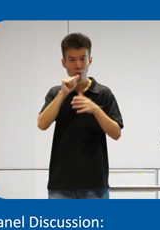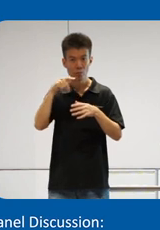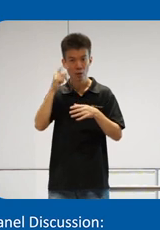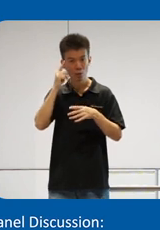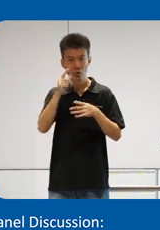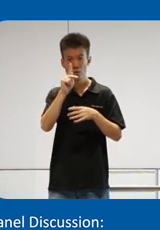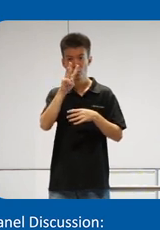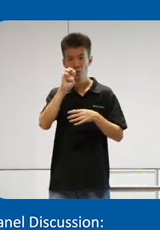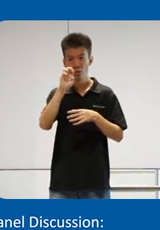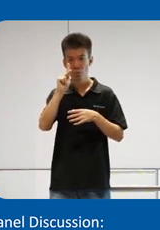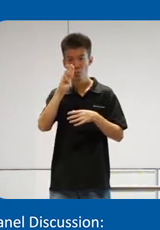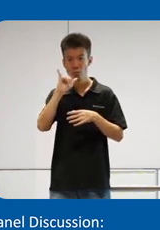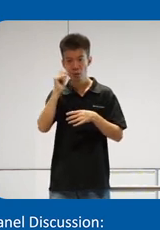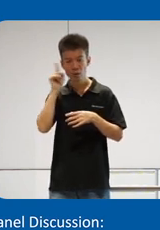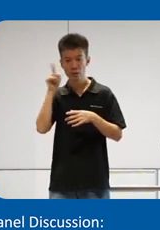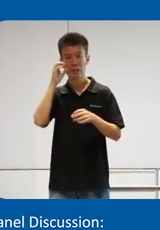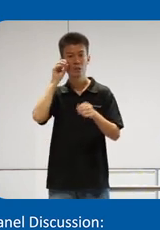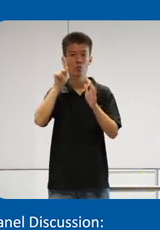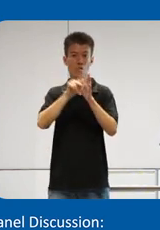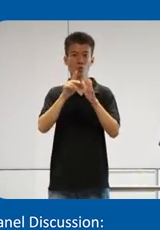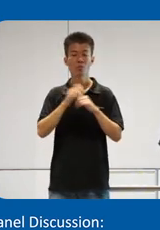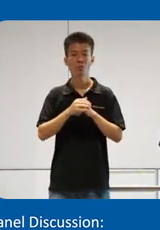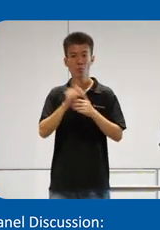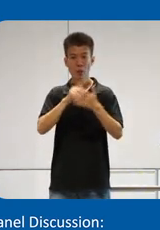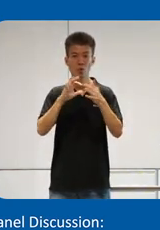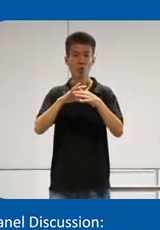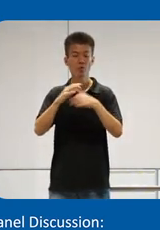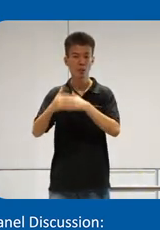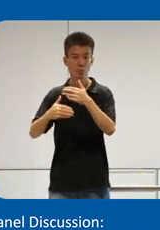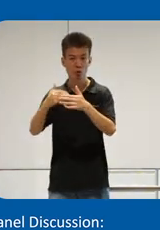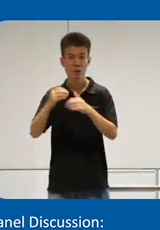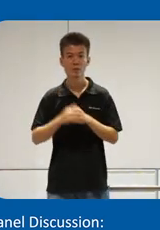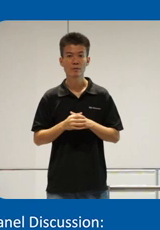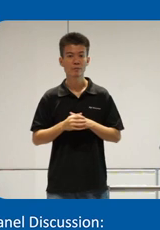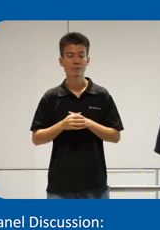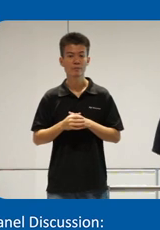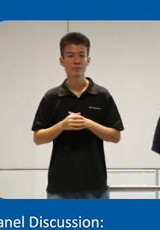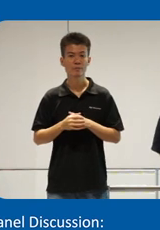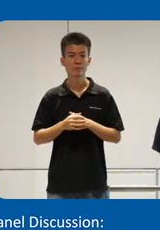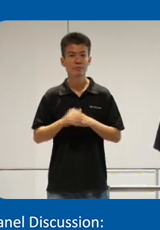I think he's in the photo so uh that's a part of the process um um we also are very active